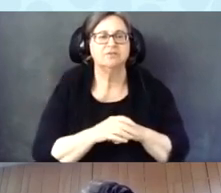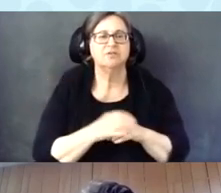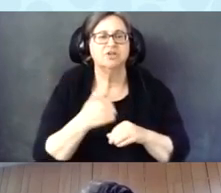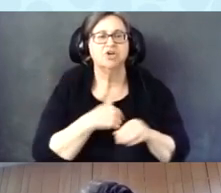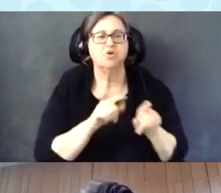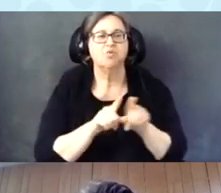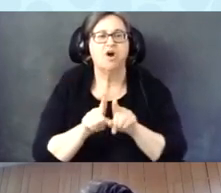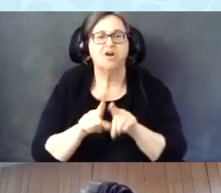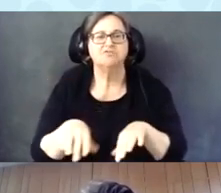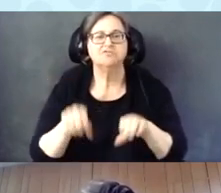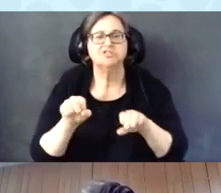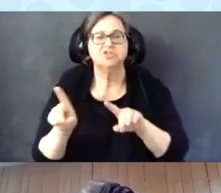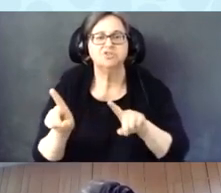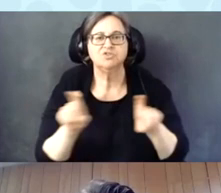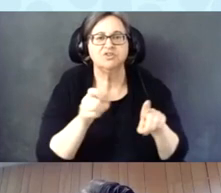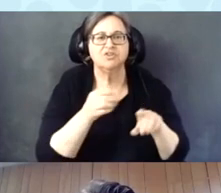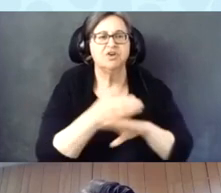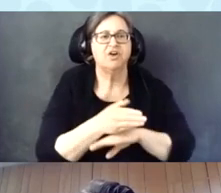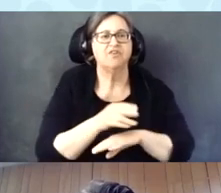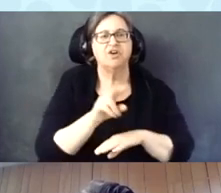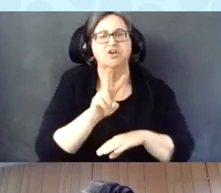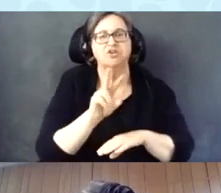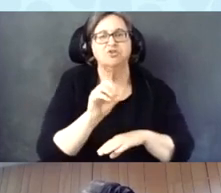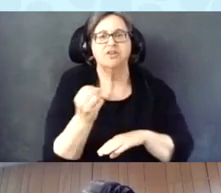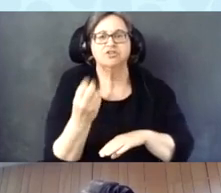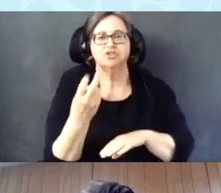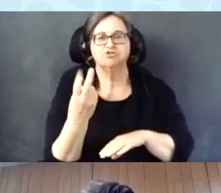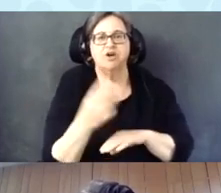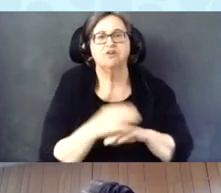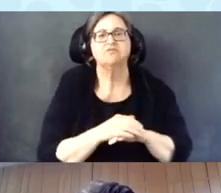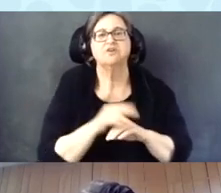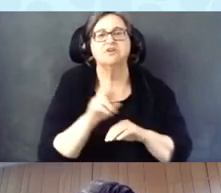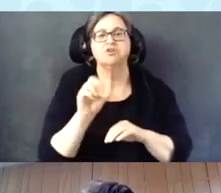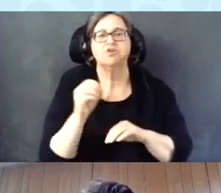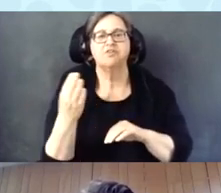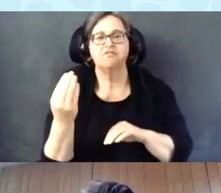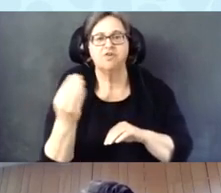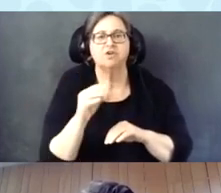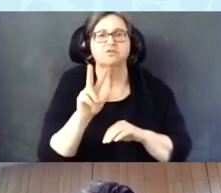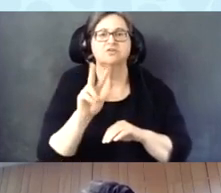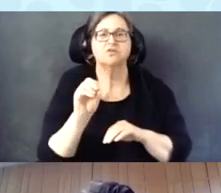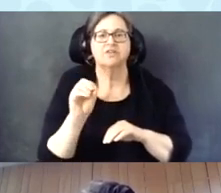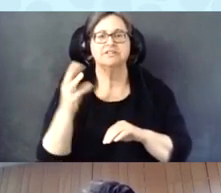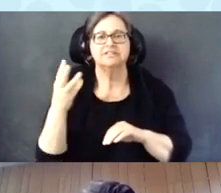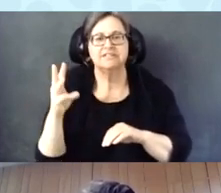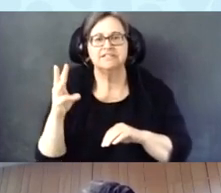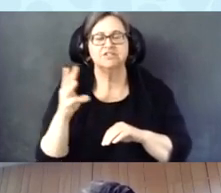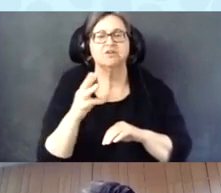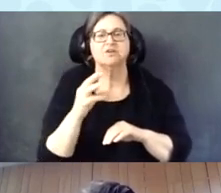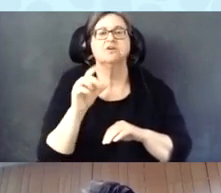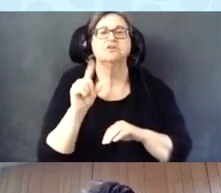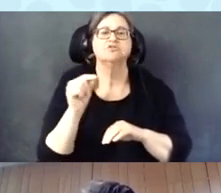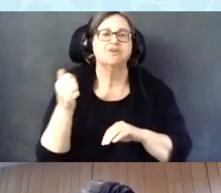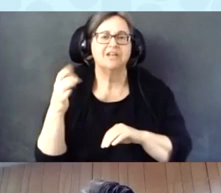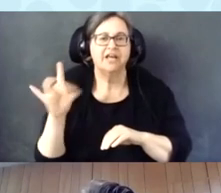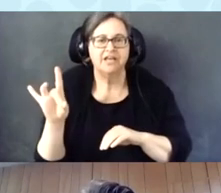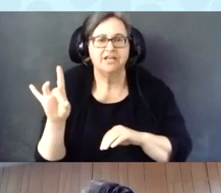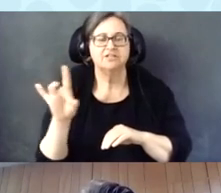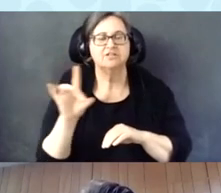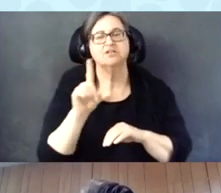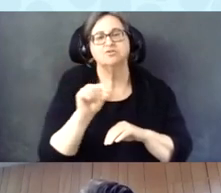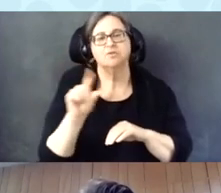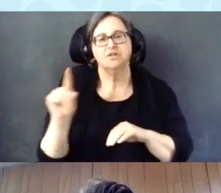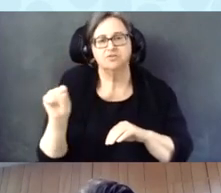surveys following the 2012, 2014, 2016, 2018, and 2020 general elections as well.